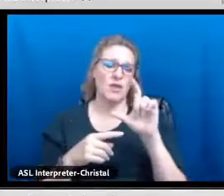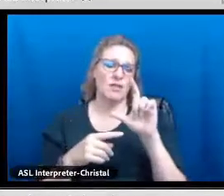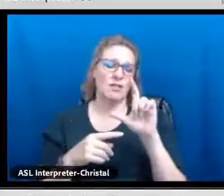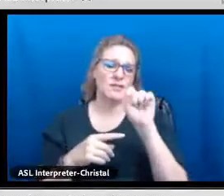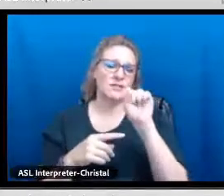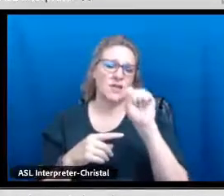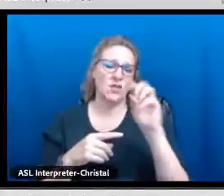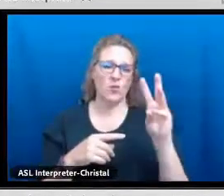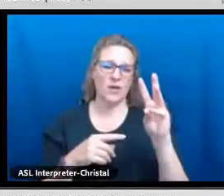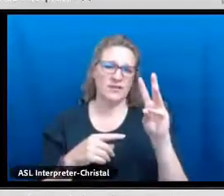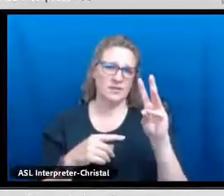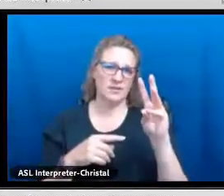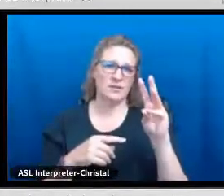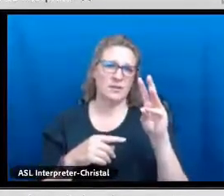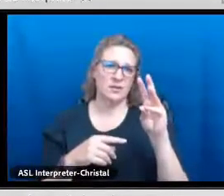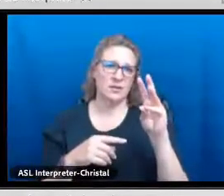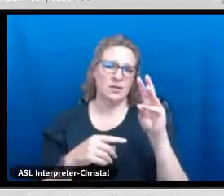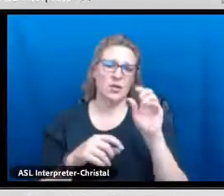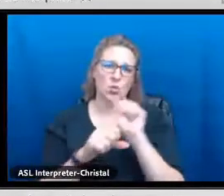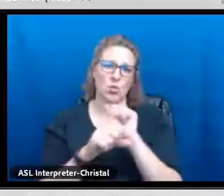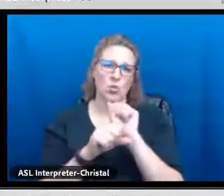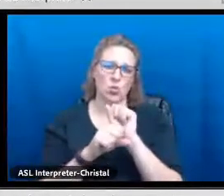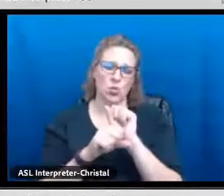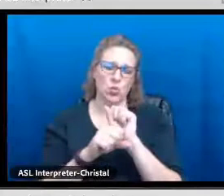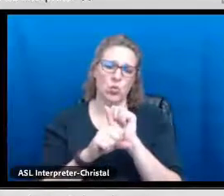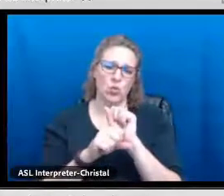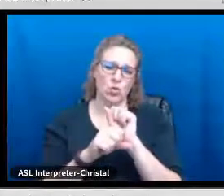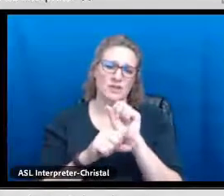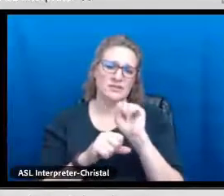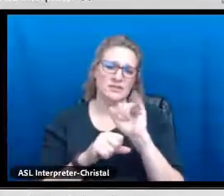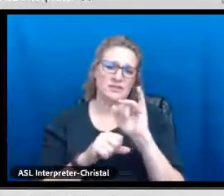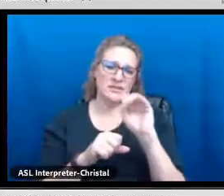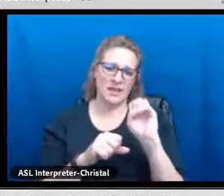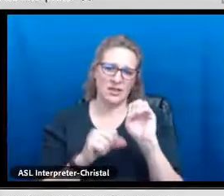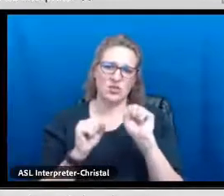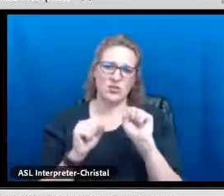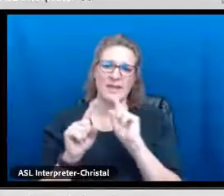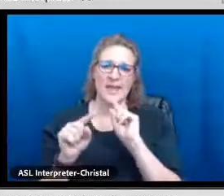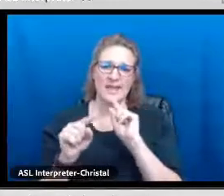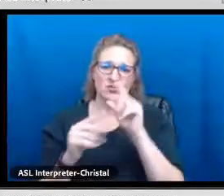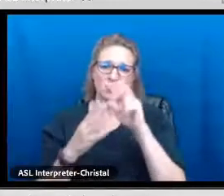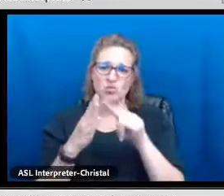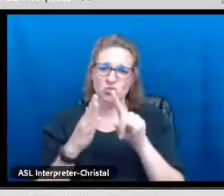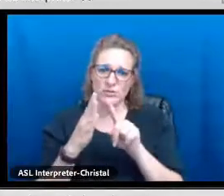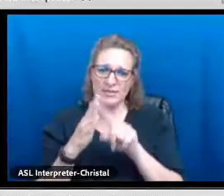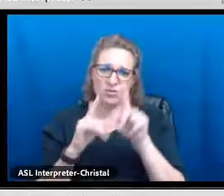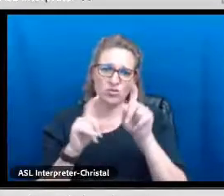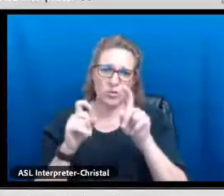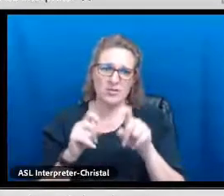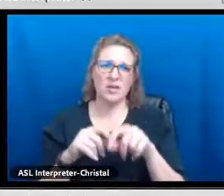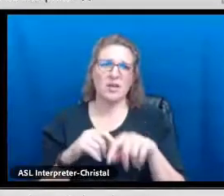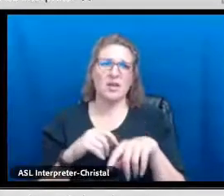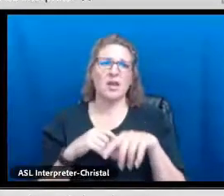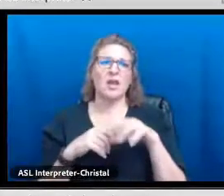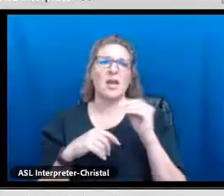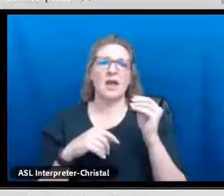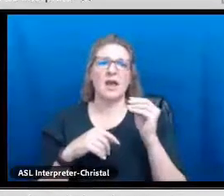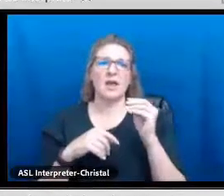If we can move on to the next slide, we want to give you some information about the REL Southwest website.